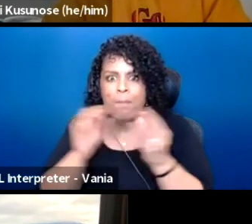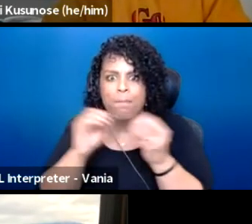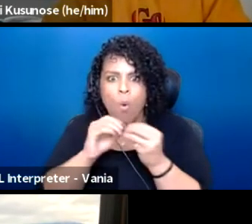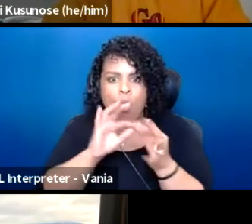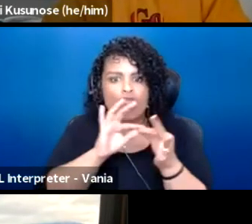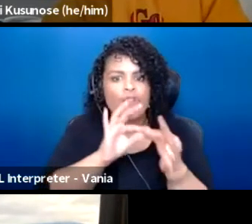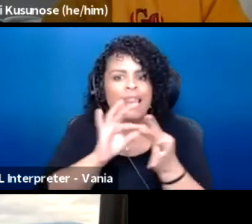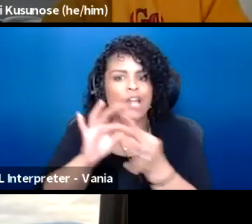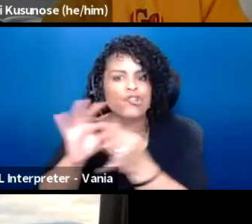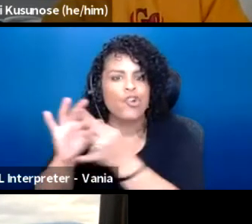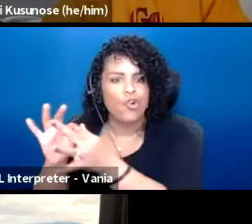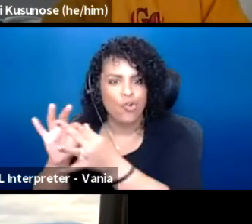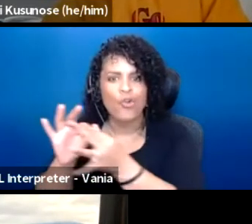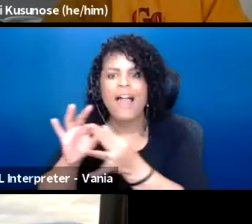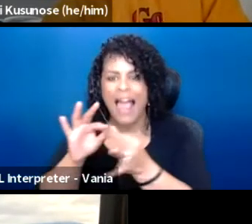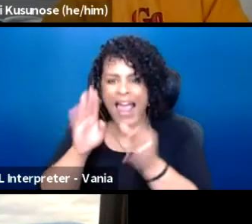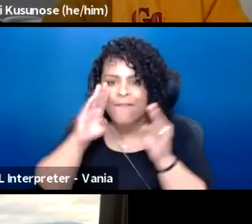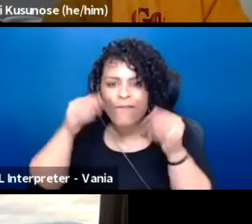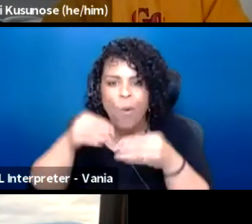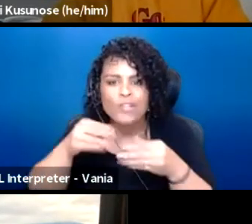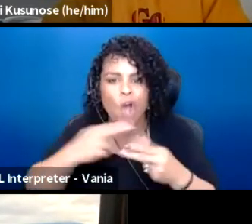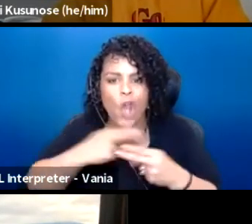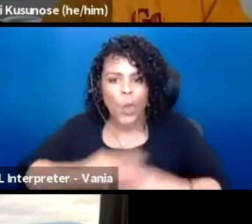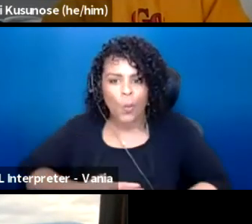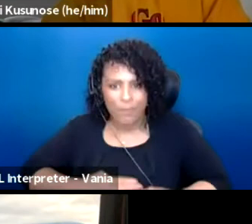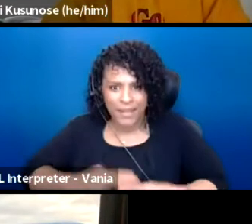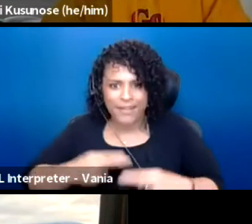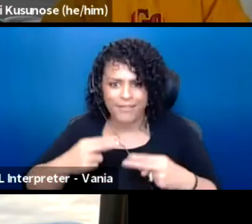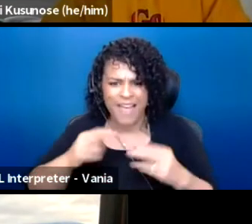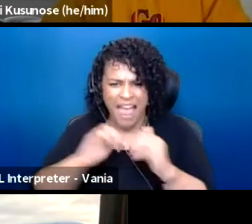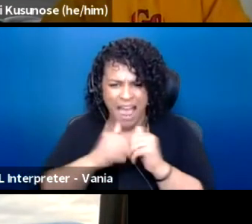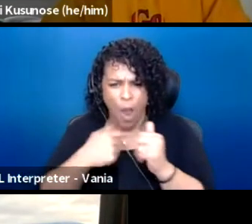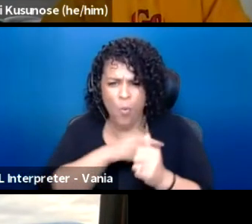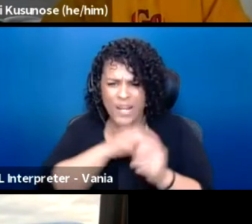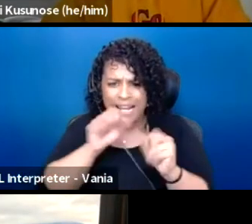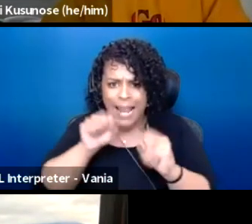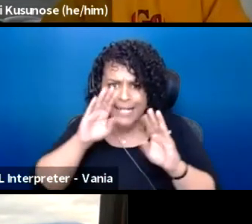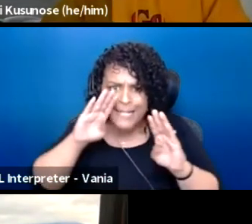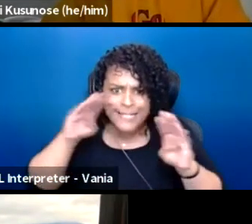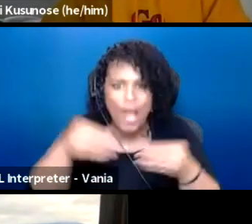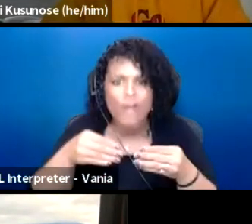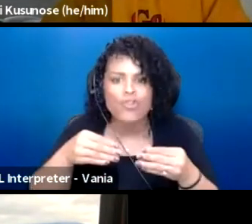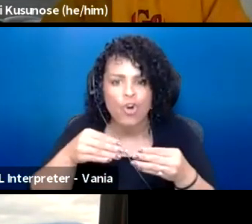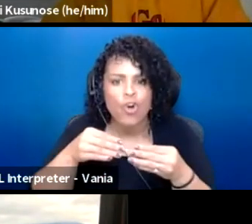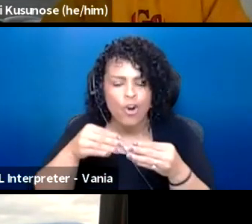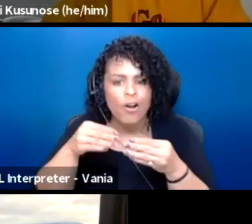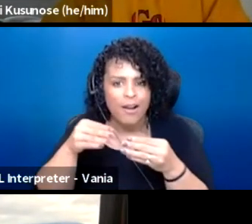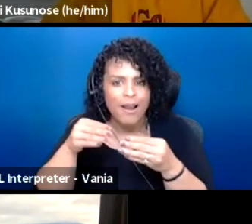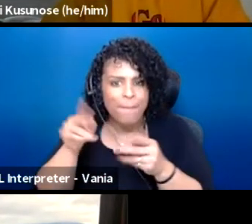and center human beings like what Miki was talking about before, how do we center people over systems and profit